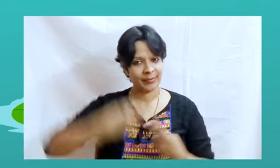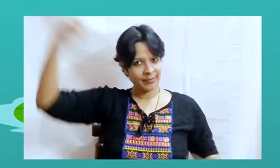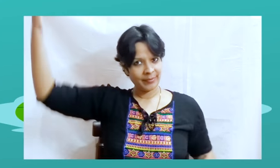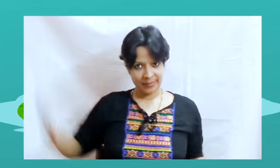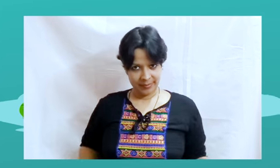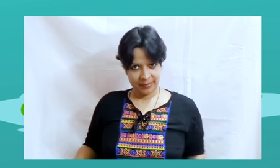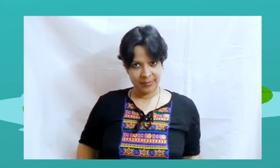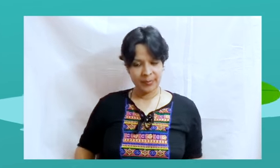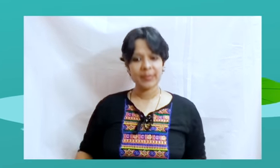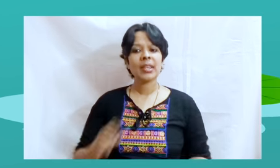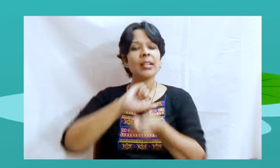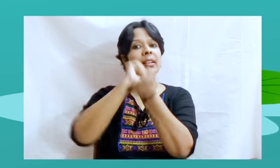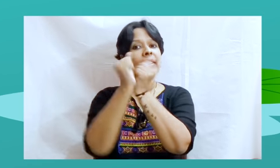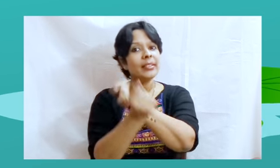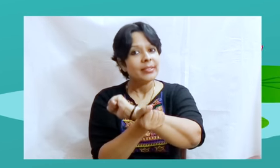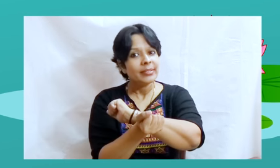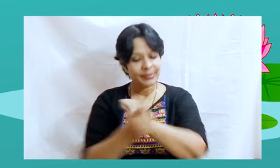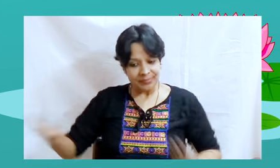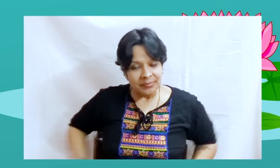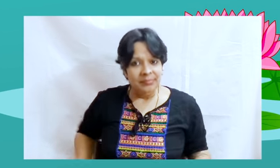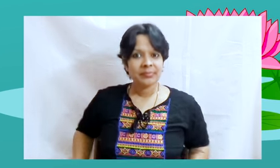“A change of habits will not alter nature”